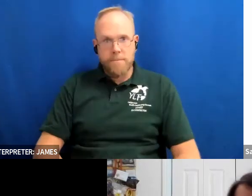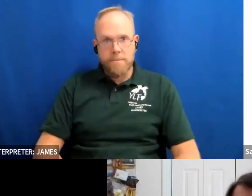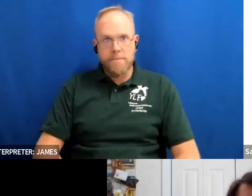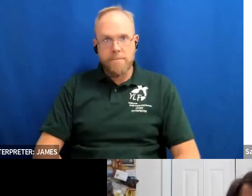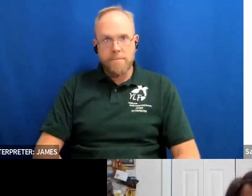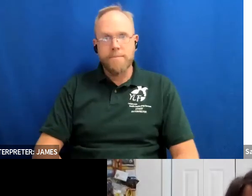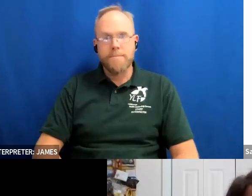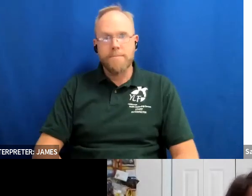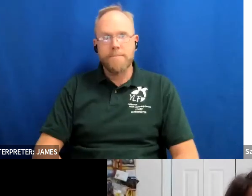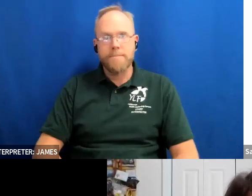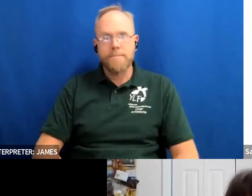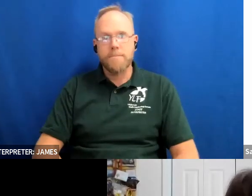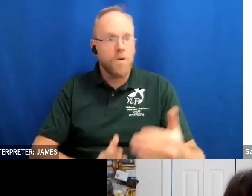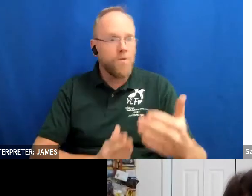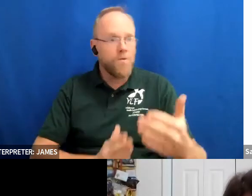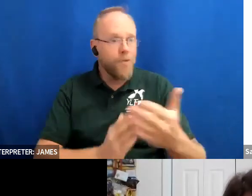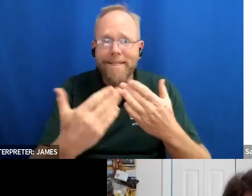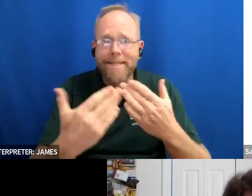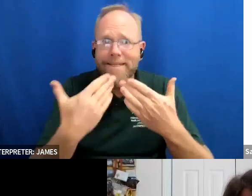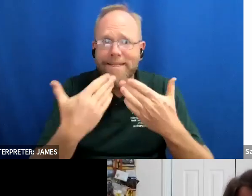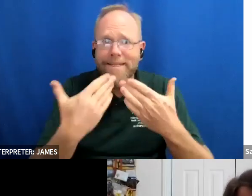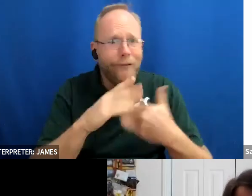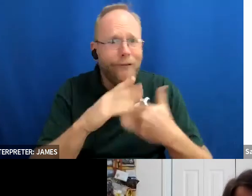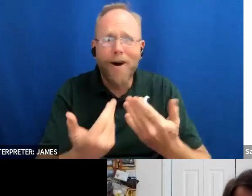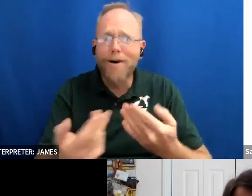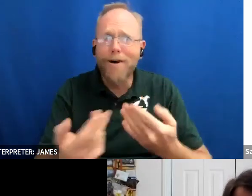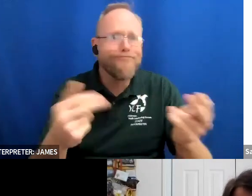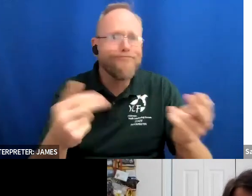all right everyone well thank you for joining us i for those of you that are with california